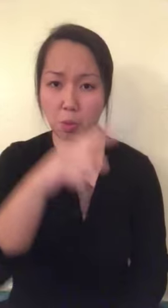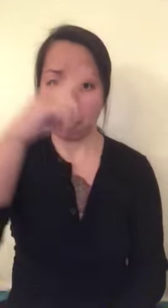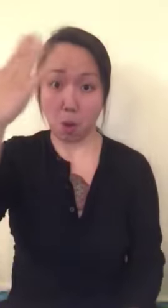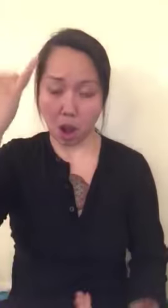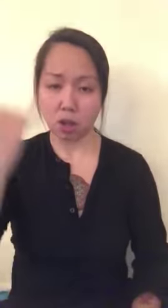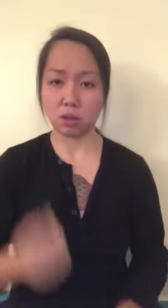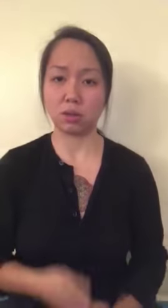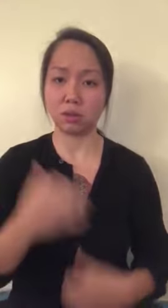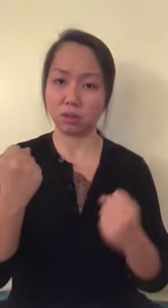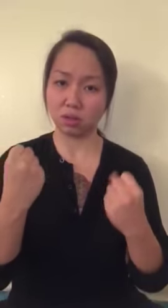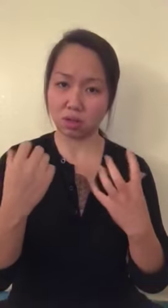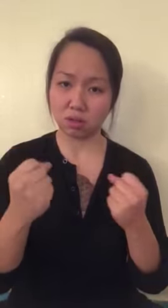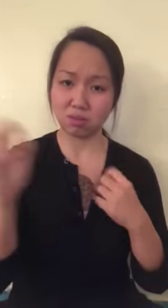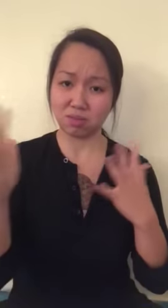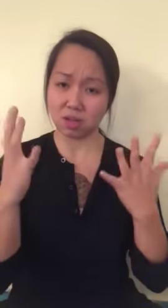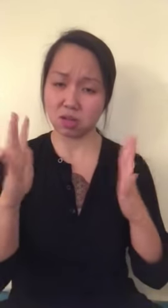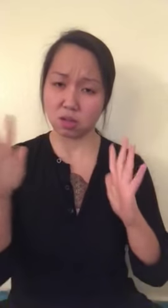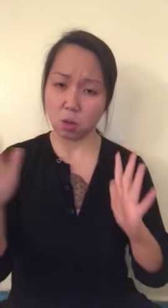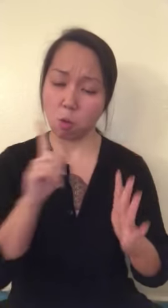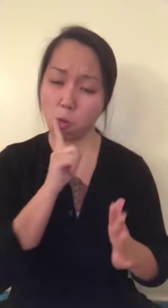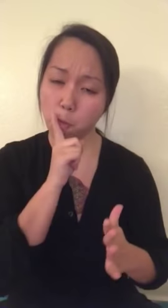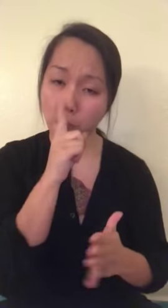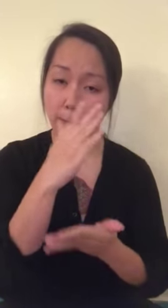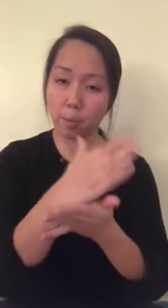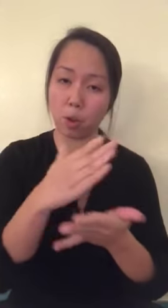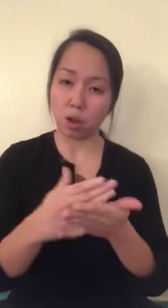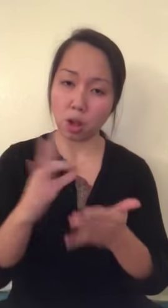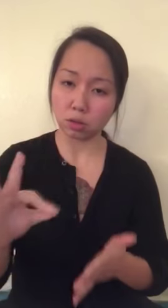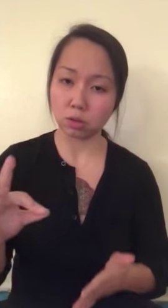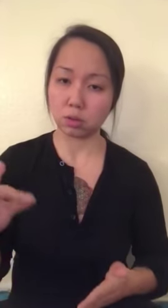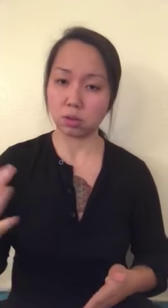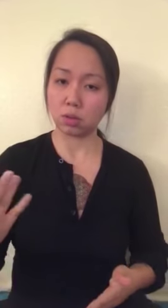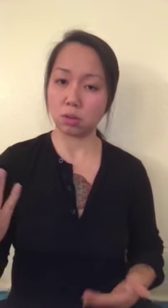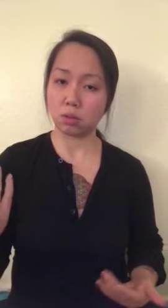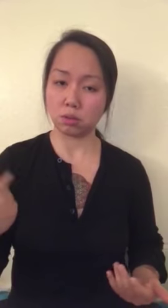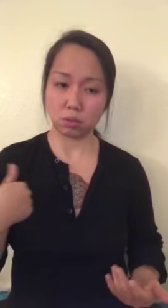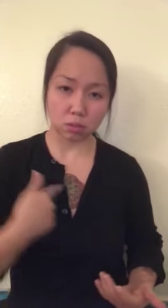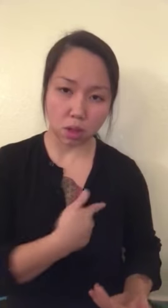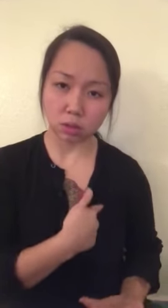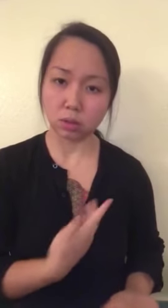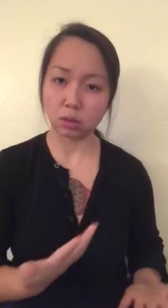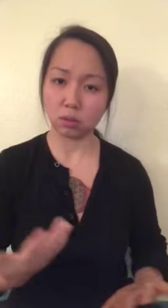Why? Because sign language has always been a part of us.